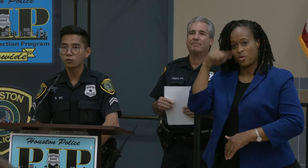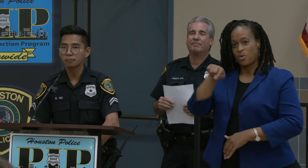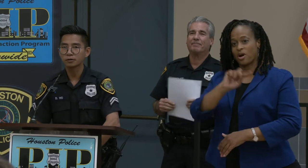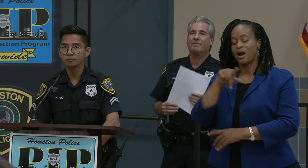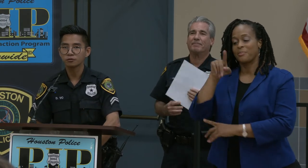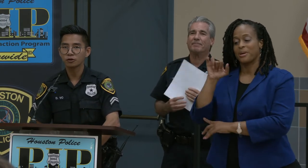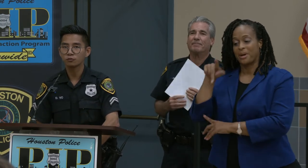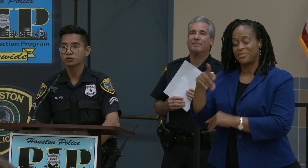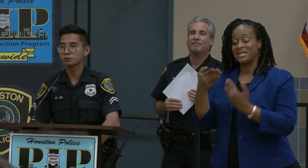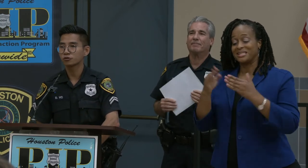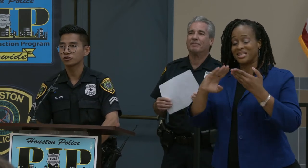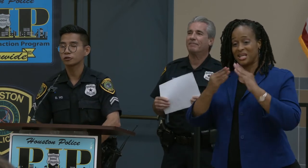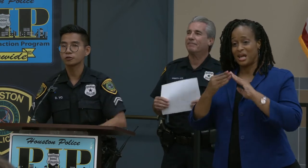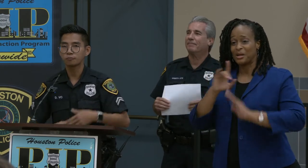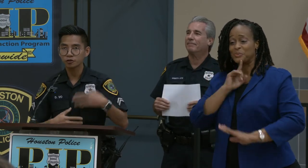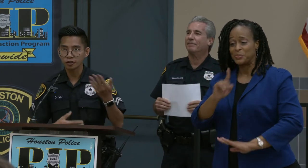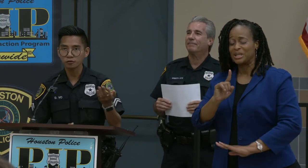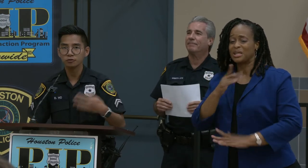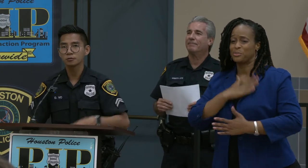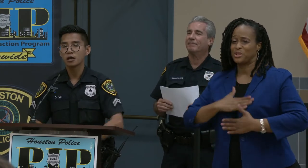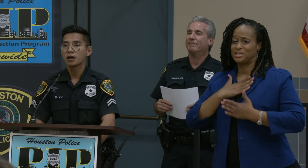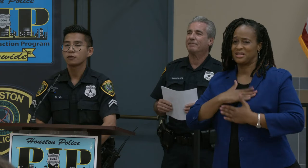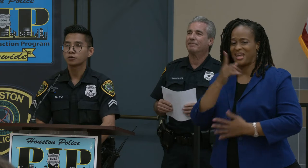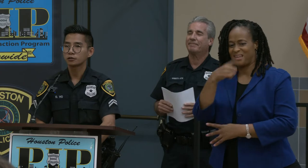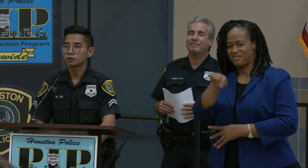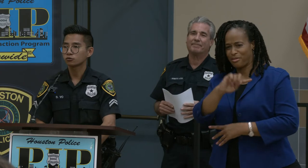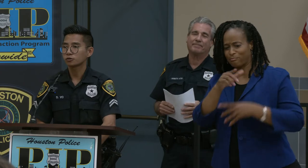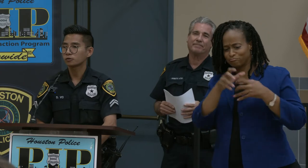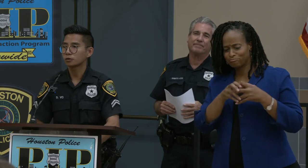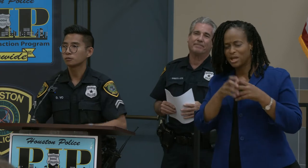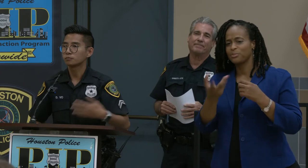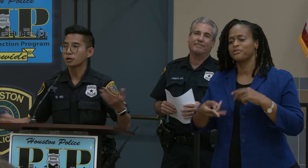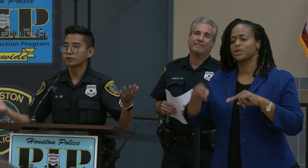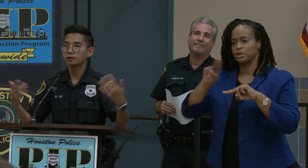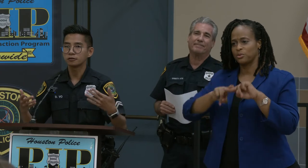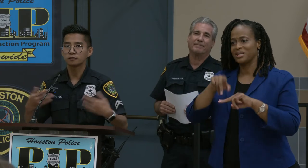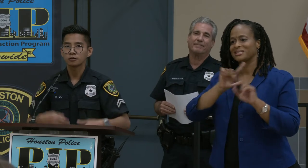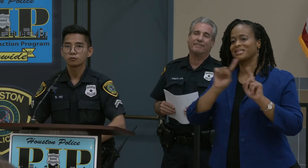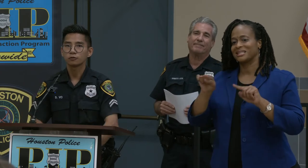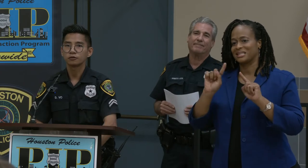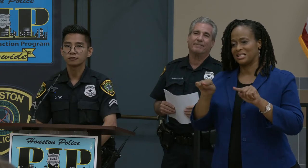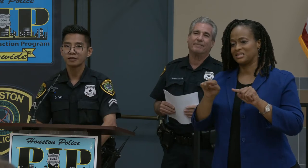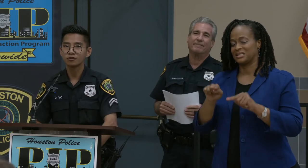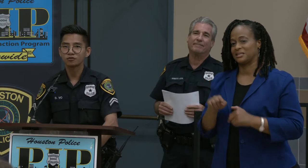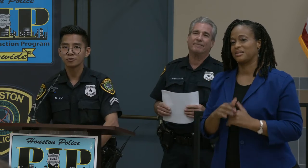wipe PIP, so I really appreciate them and we can increase attendance with this. Thank you so much.